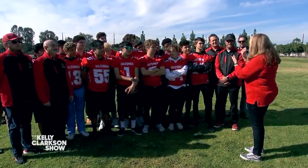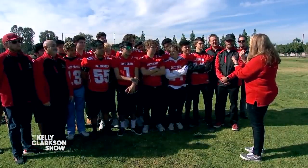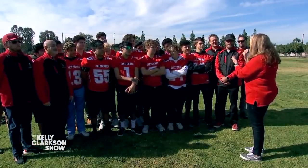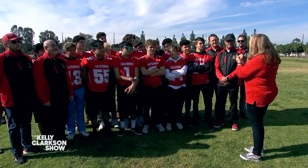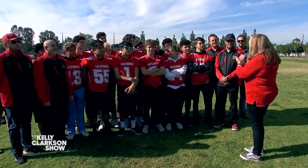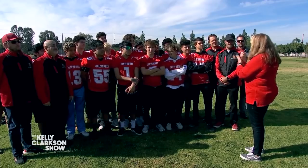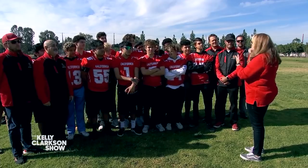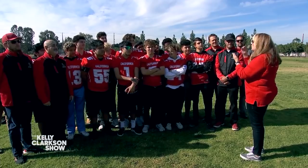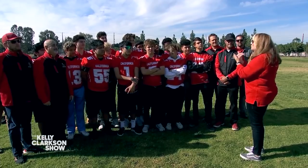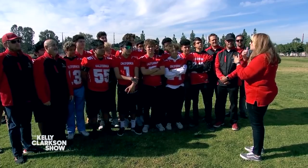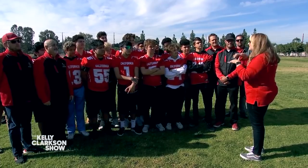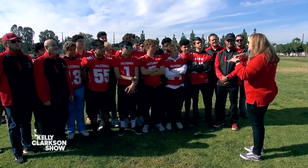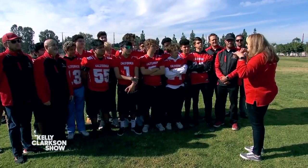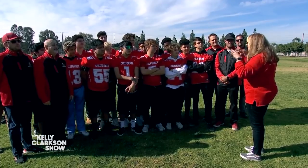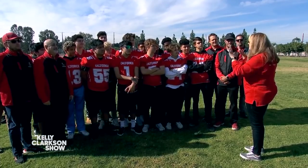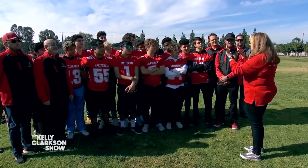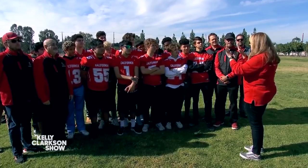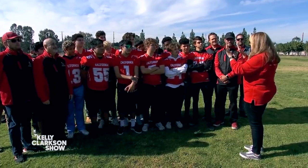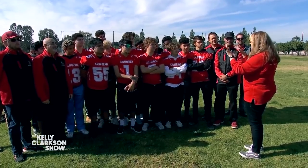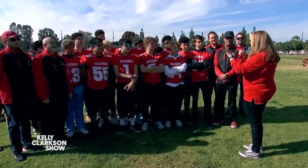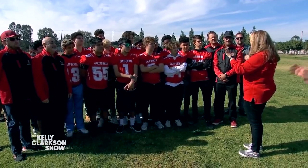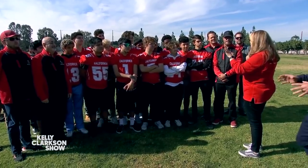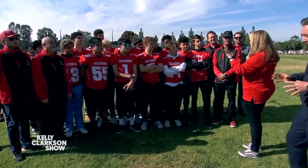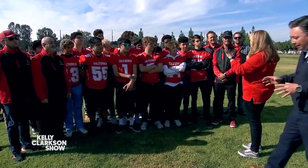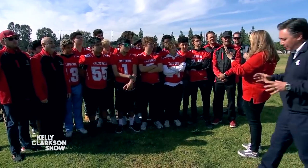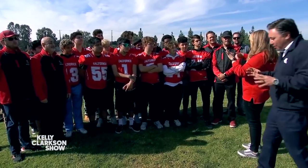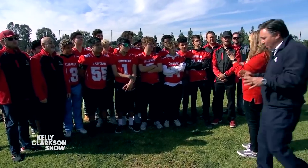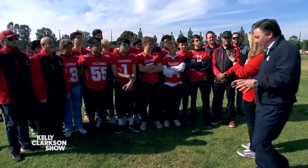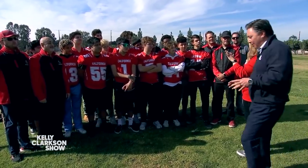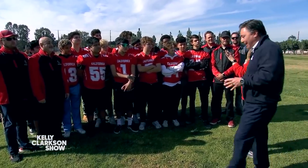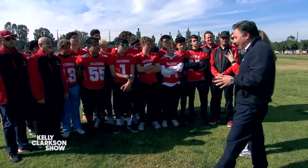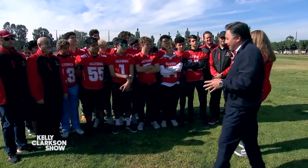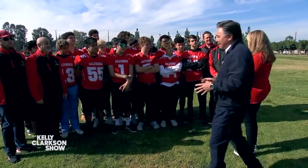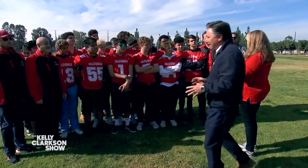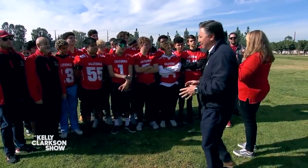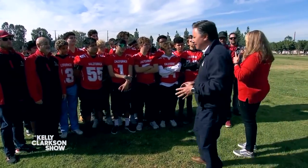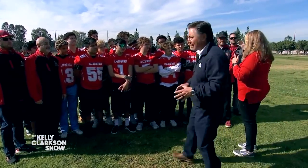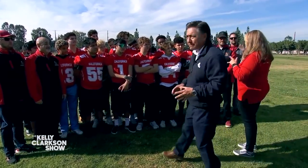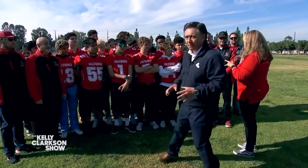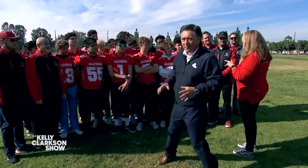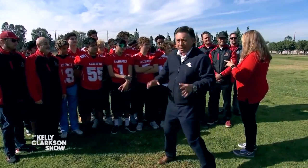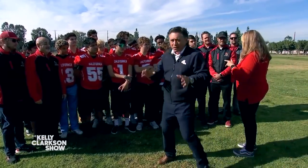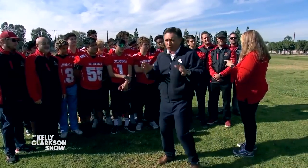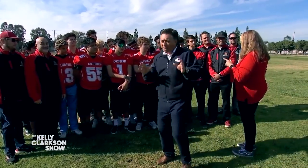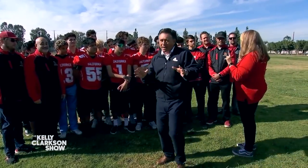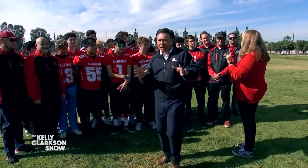Now, I've been channeling my inner Peter Parker. And I gotta tell you that right now,